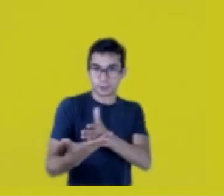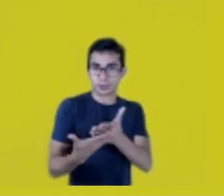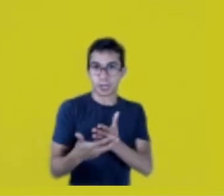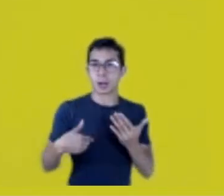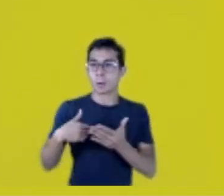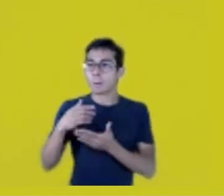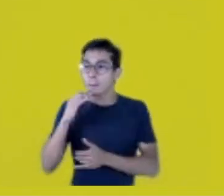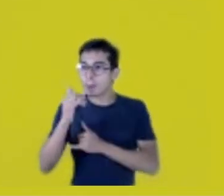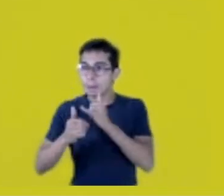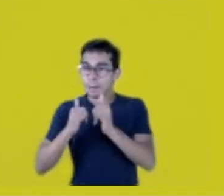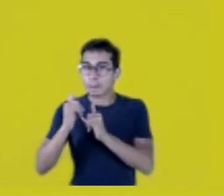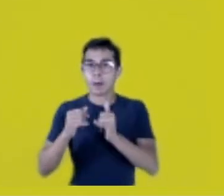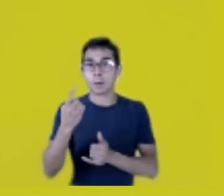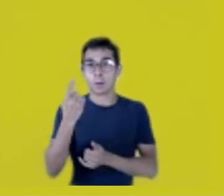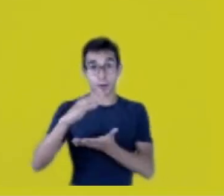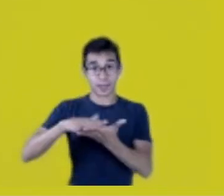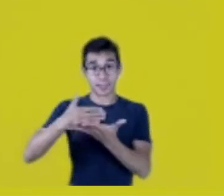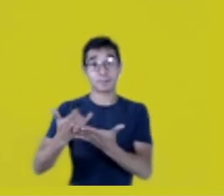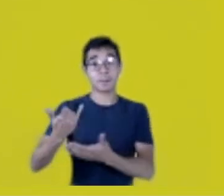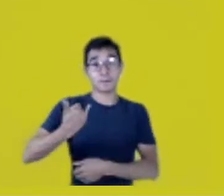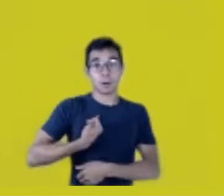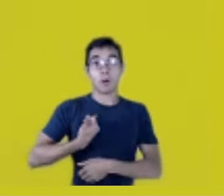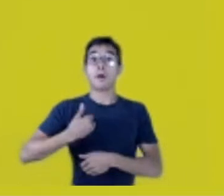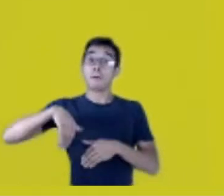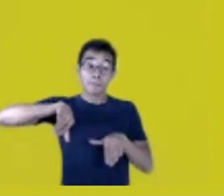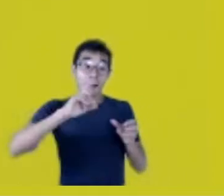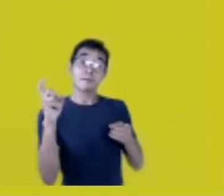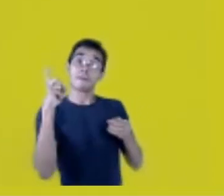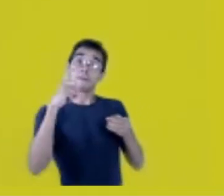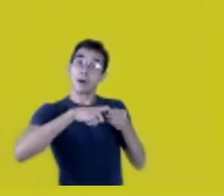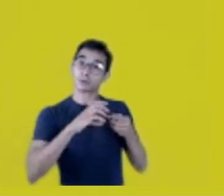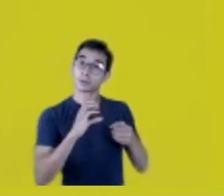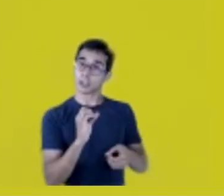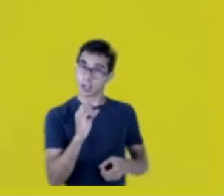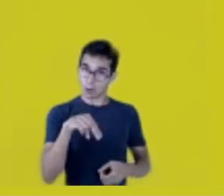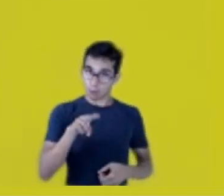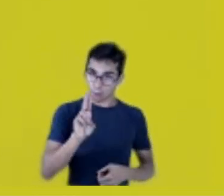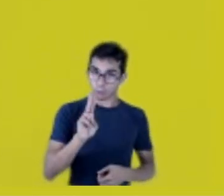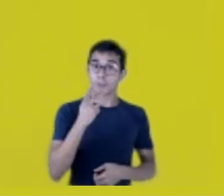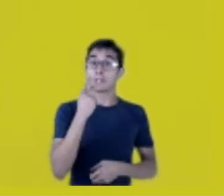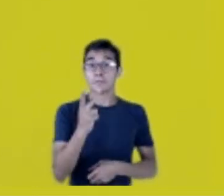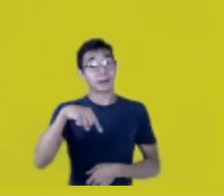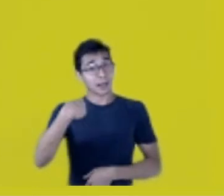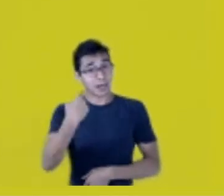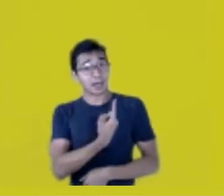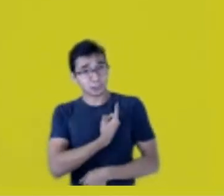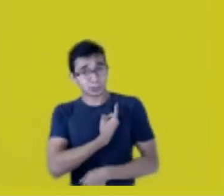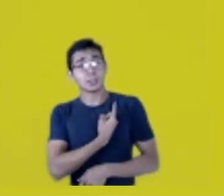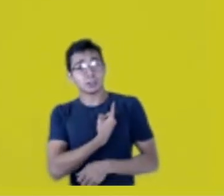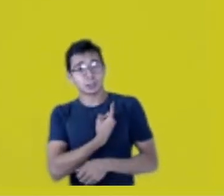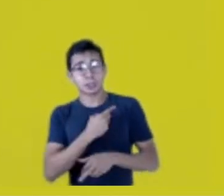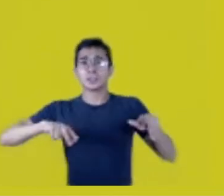“Go back to the UN and tell them we meet the goals of this Convention on Biologic Diversity.